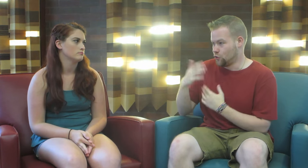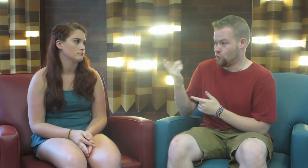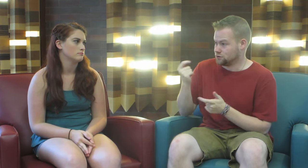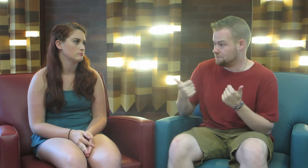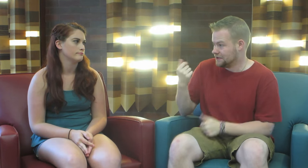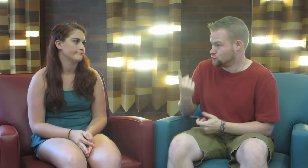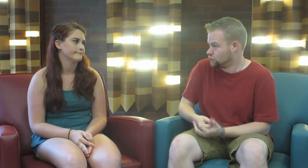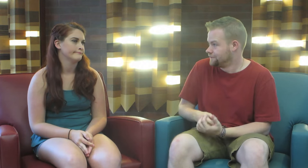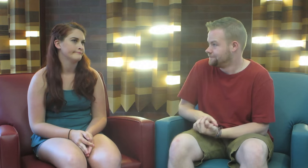So what’s the biggest one?